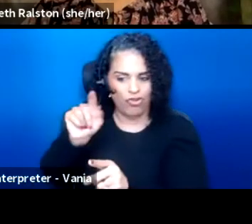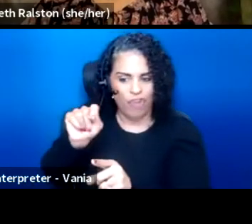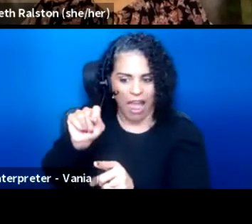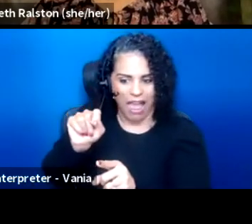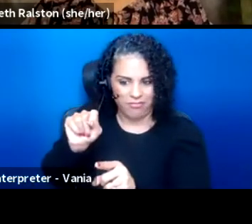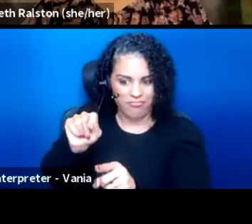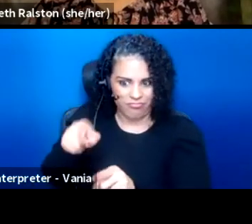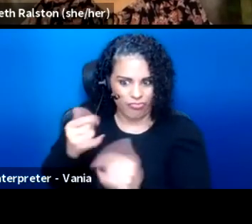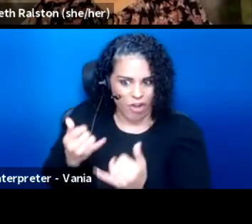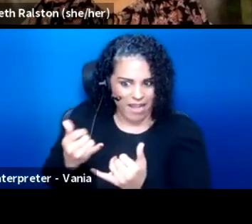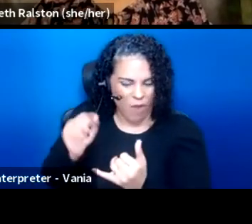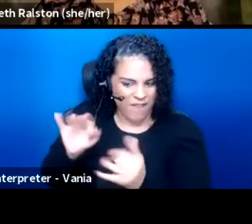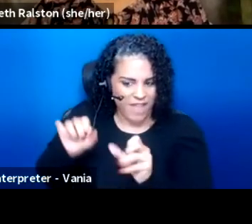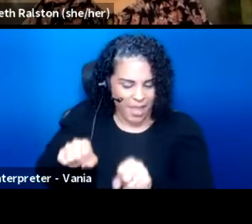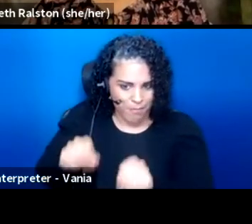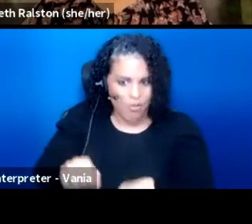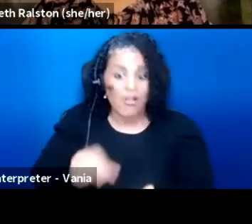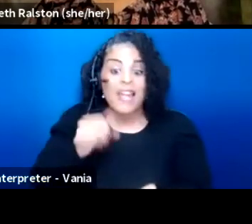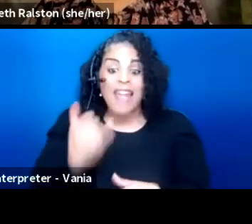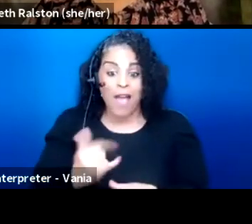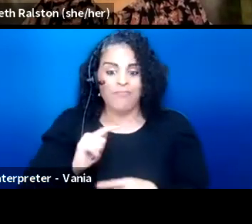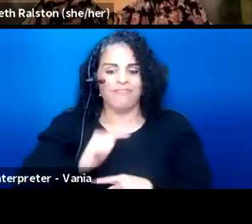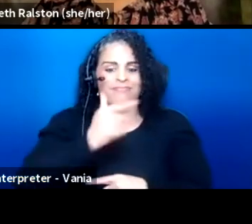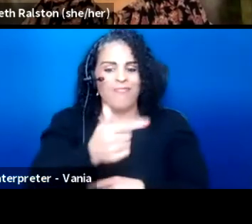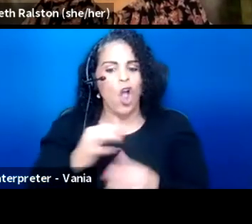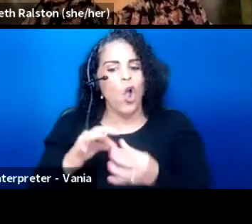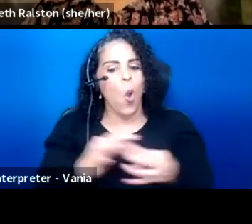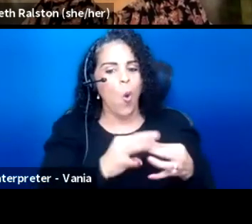Now I am going to pass it to my co-facilitator Monique Holt